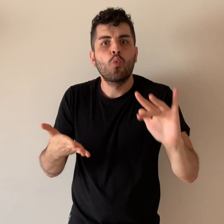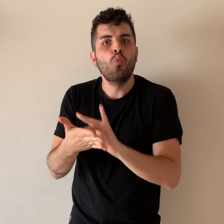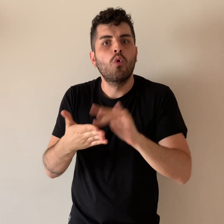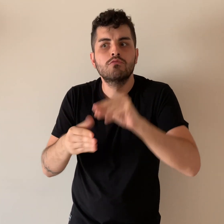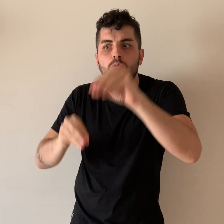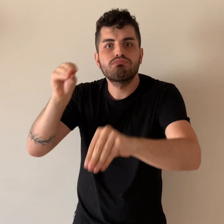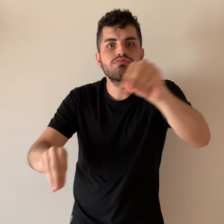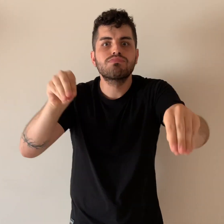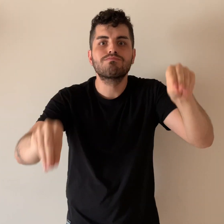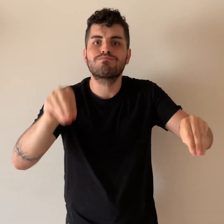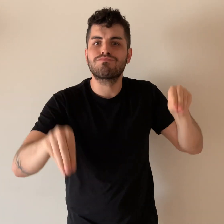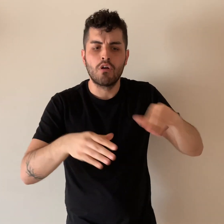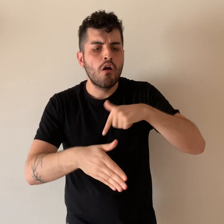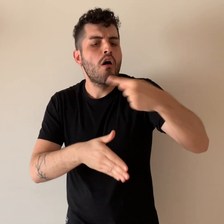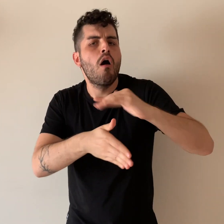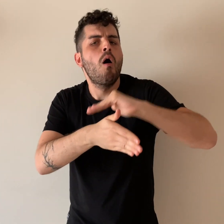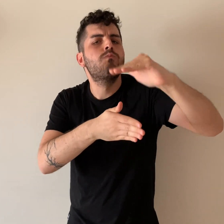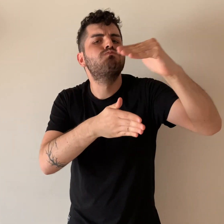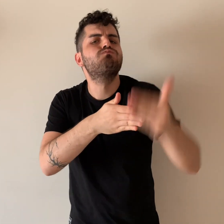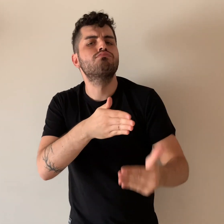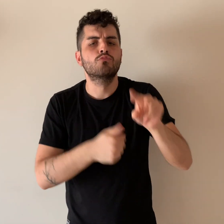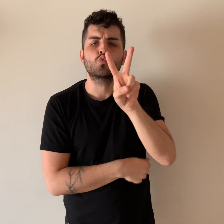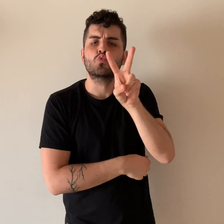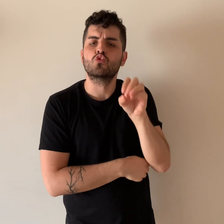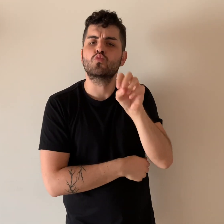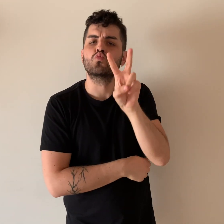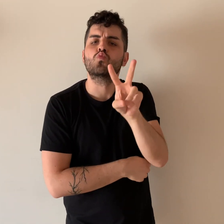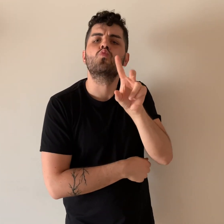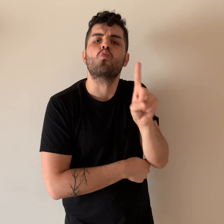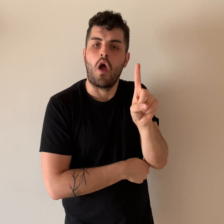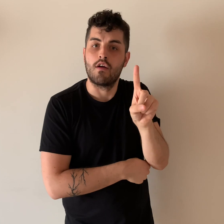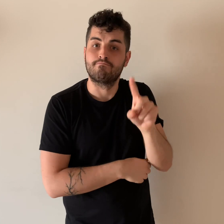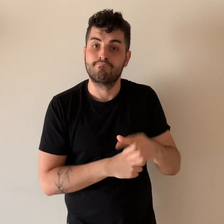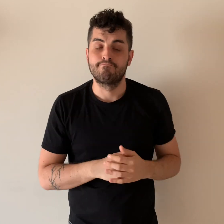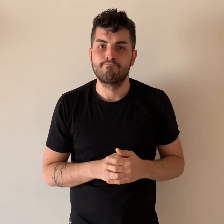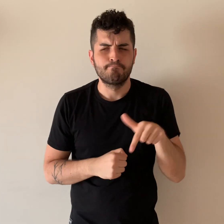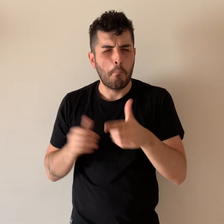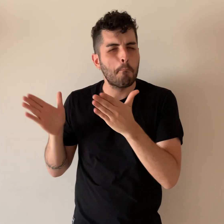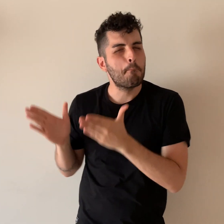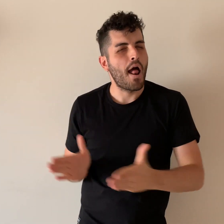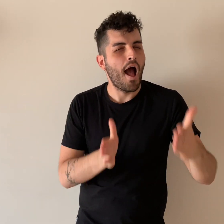screens by the end of 2021. There is also a plan to add a large